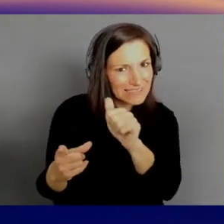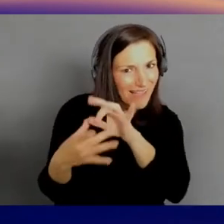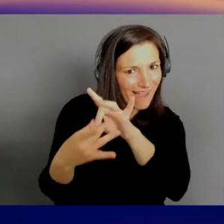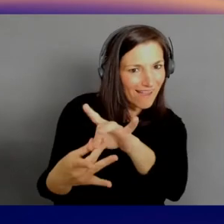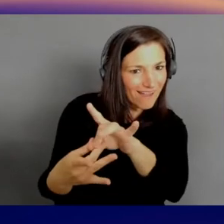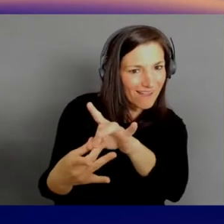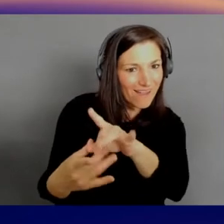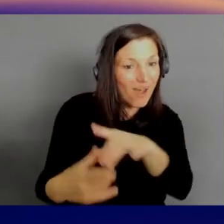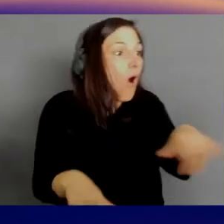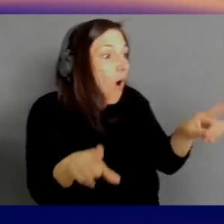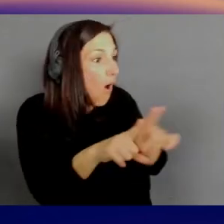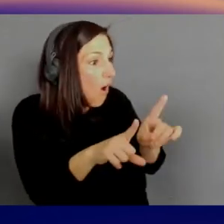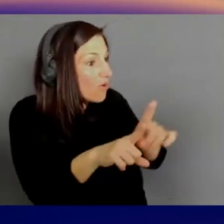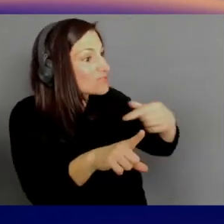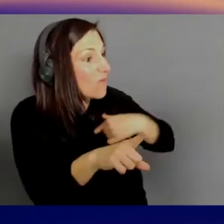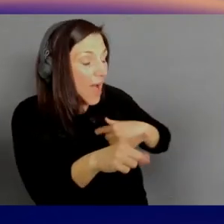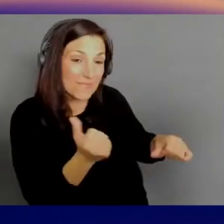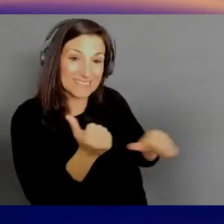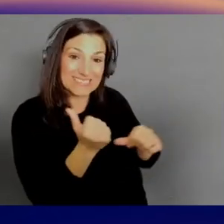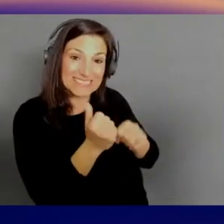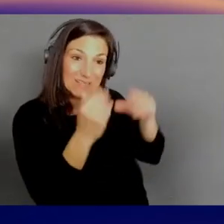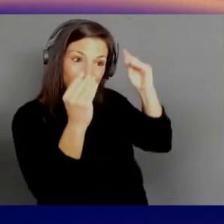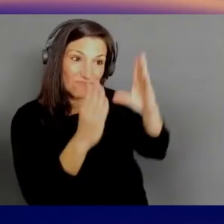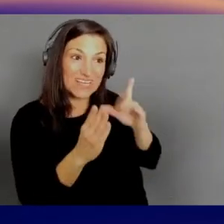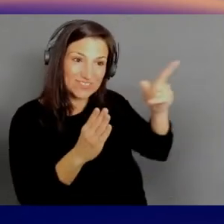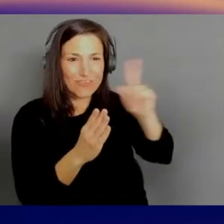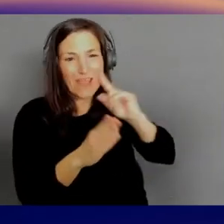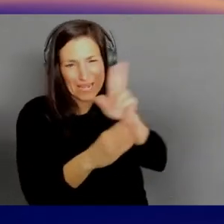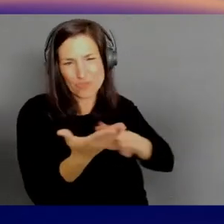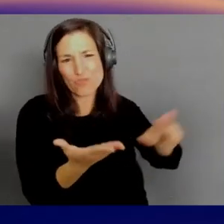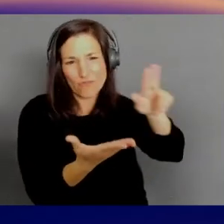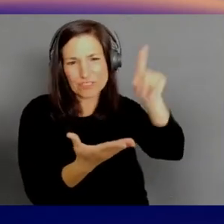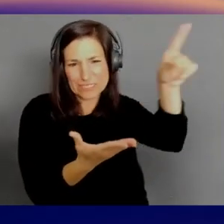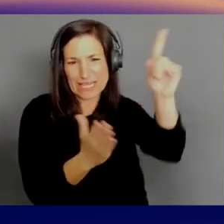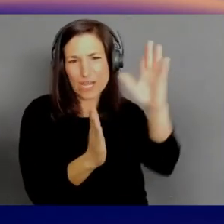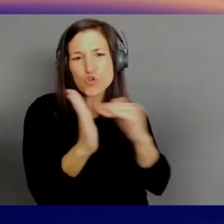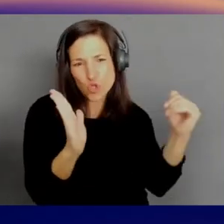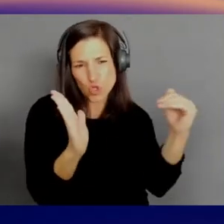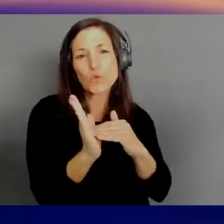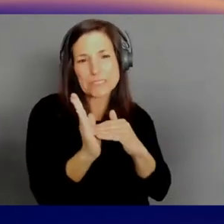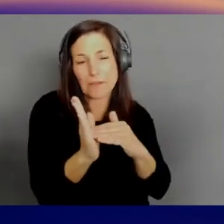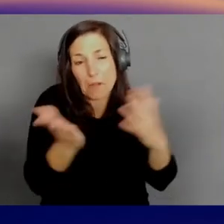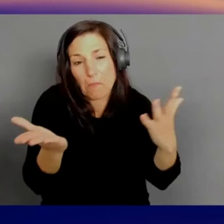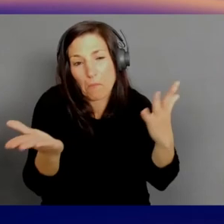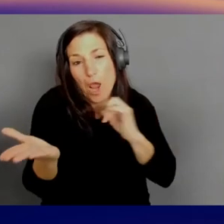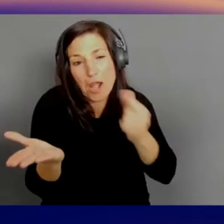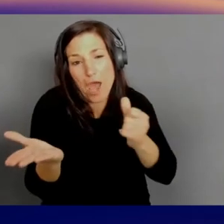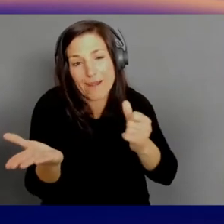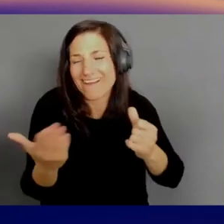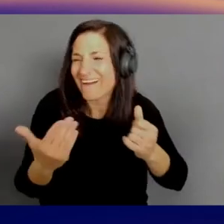Oh, there you go. At a university in New Zealand, of course, why not? Whole family of educators. My mom, my sister, everybody. Yeah.